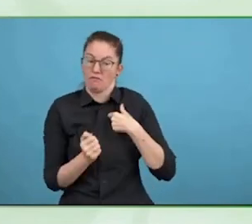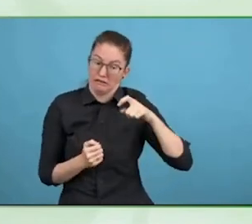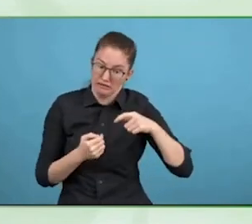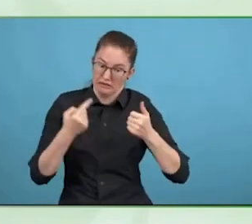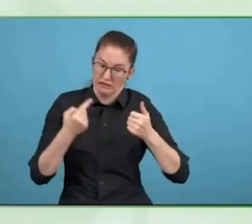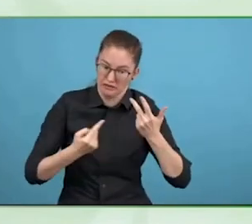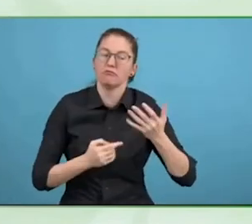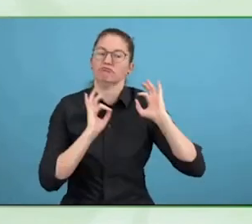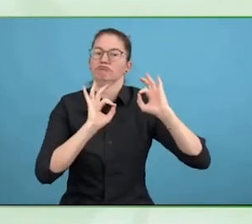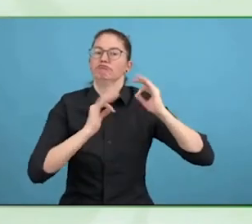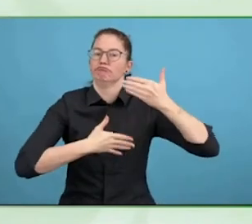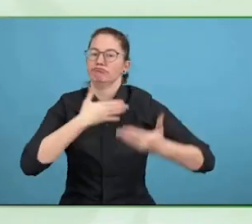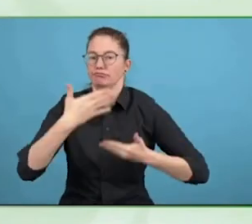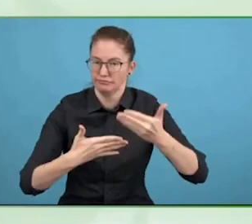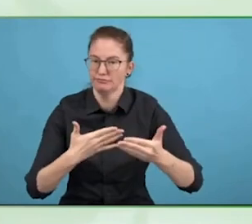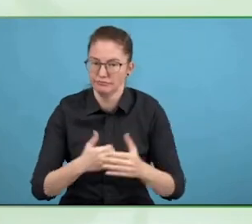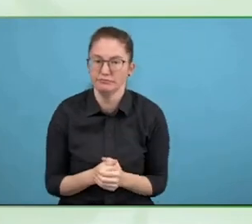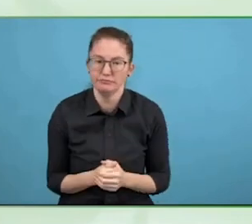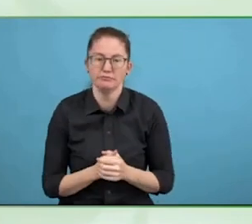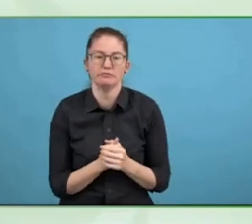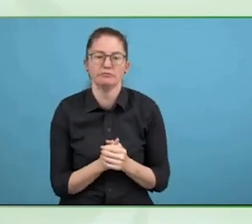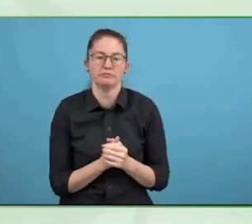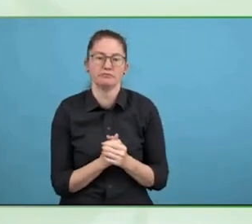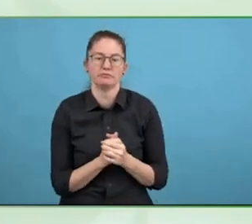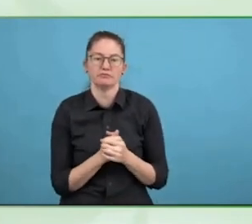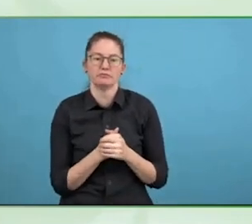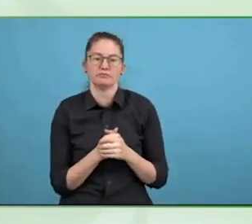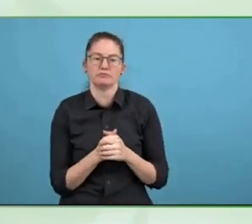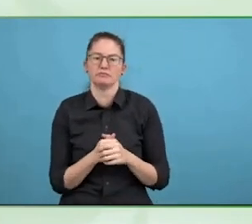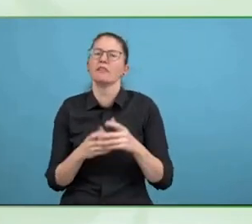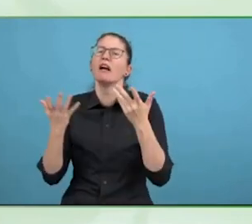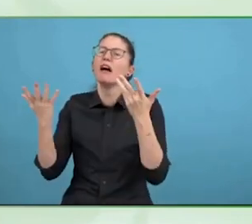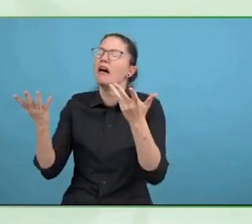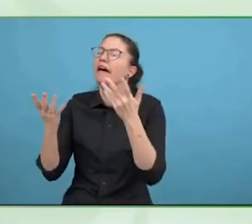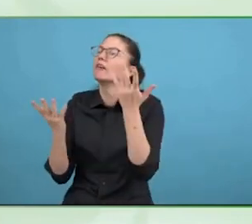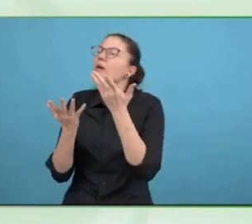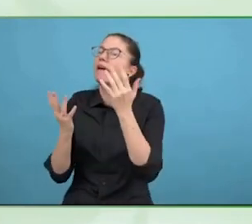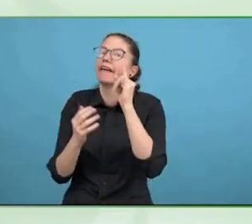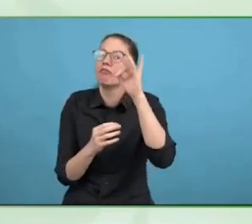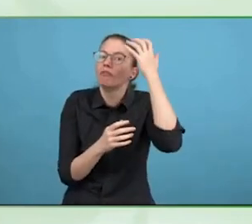the Convention requires government to set up systems in law that